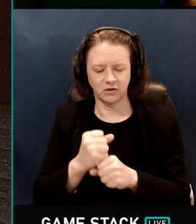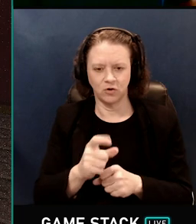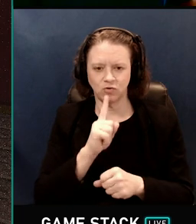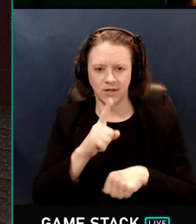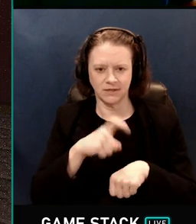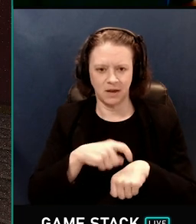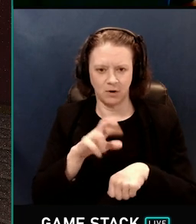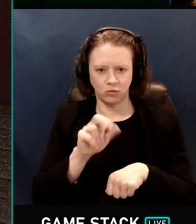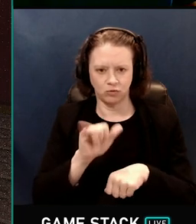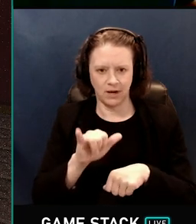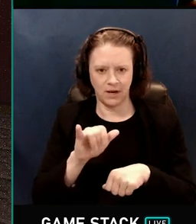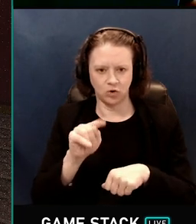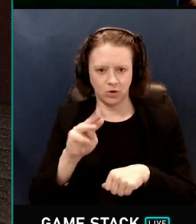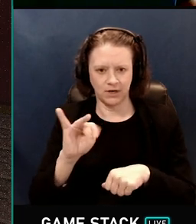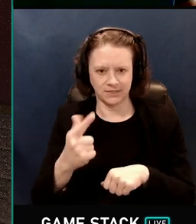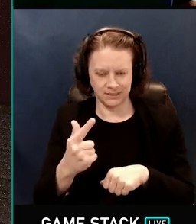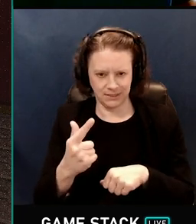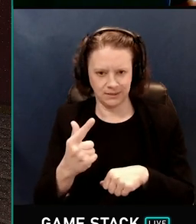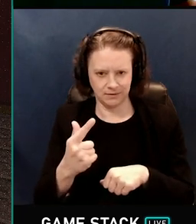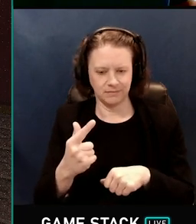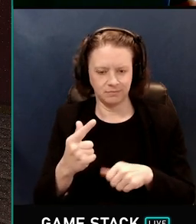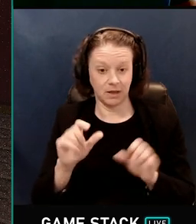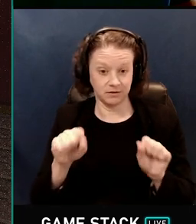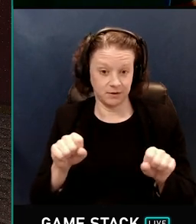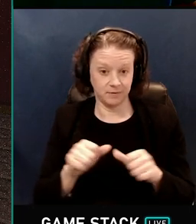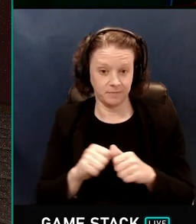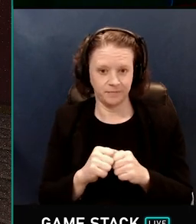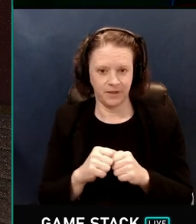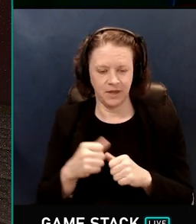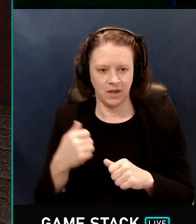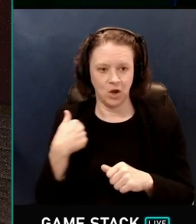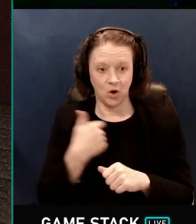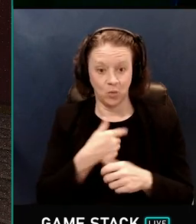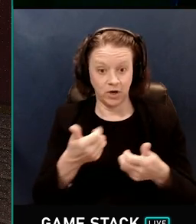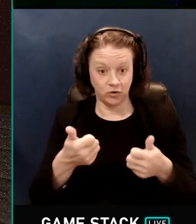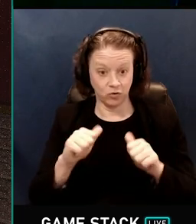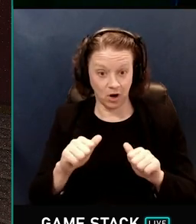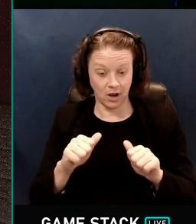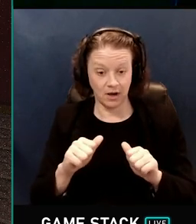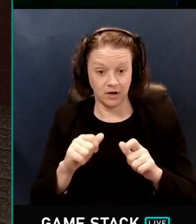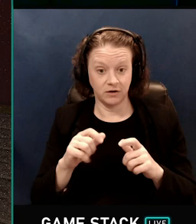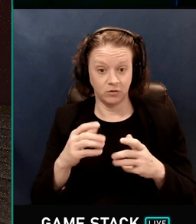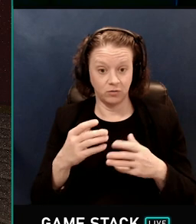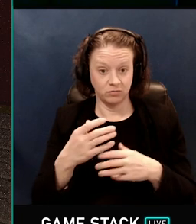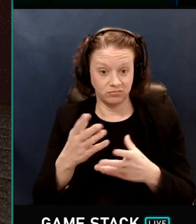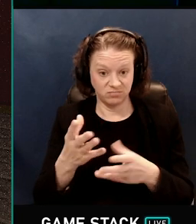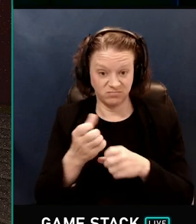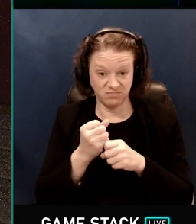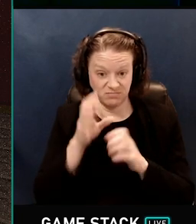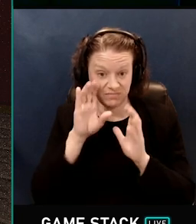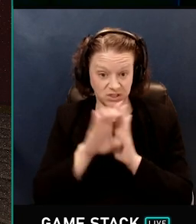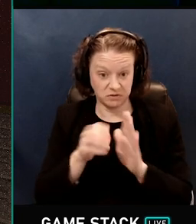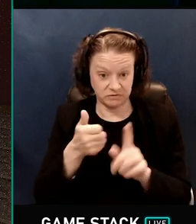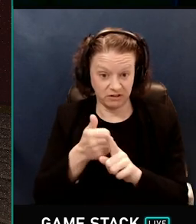As the name suggests, denoising techniques try to take a noisy signal, and make it not noisy,